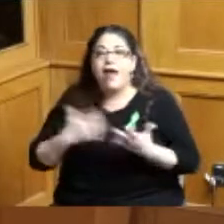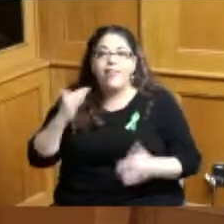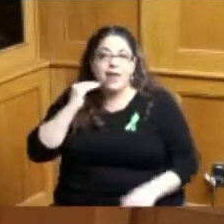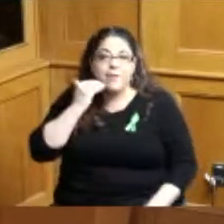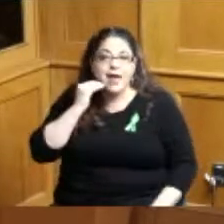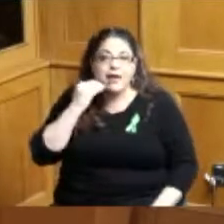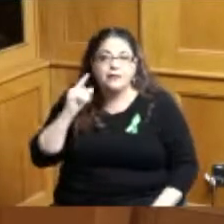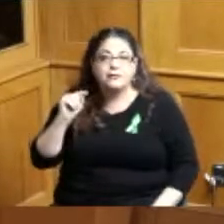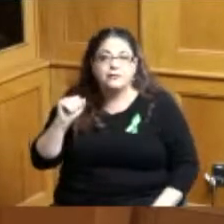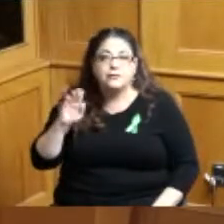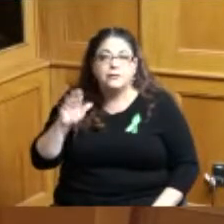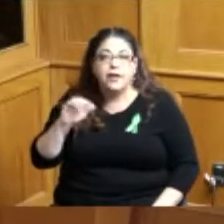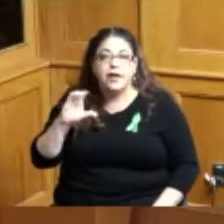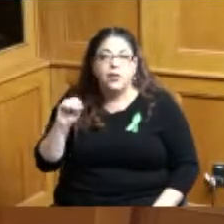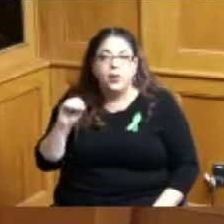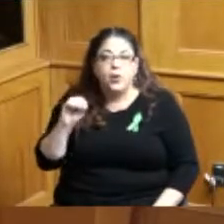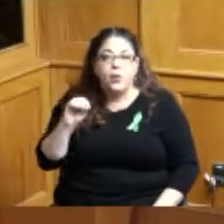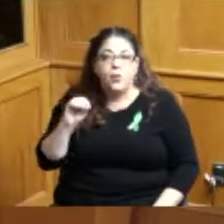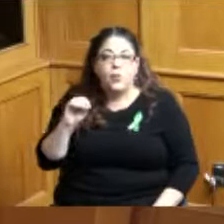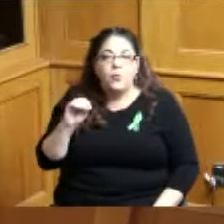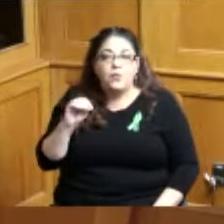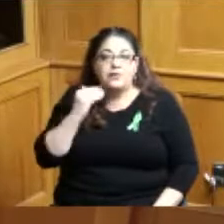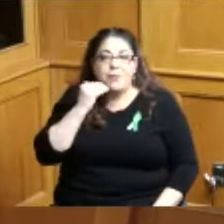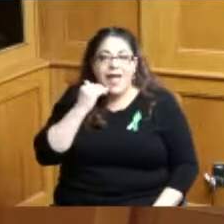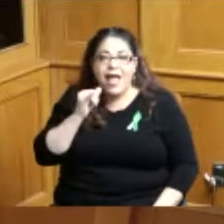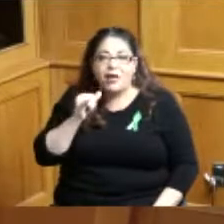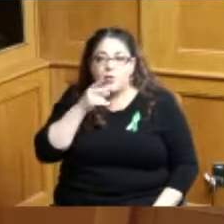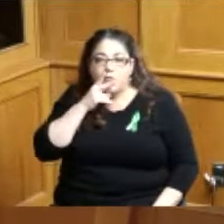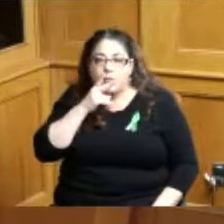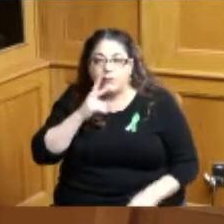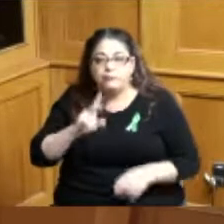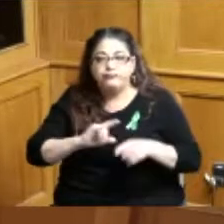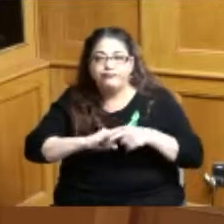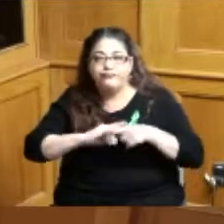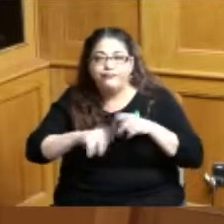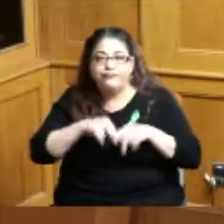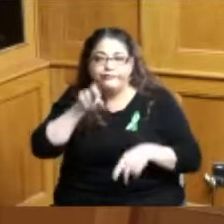when they talk in terms of this settlement and so the tobacco settlement evidently didn't go